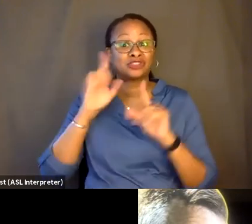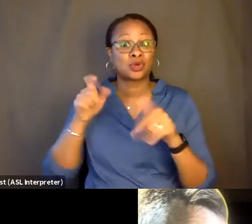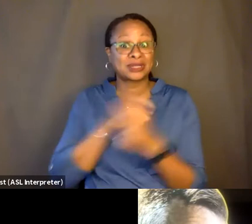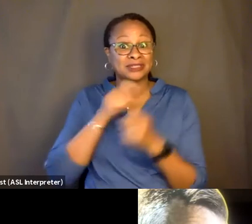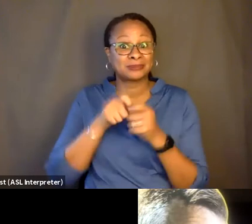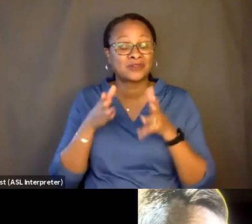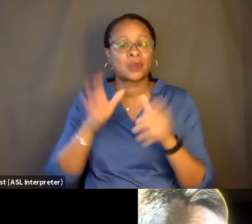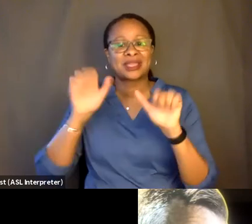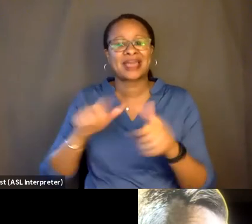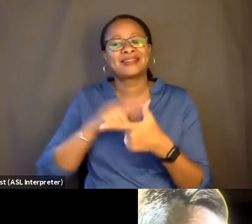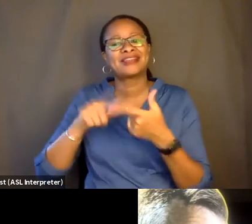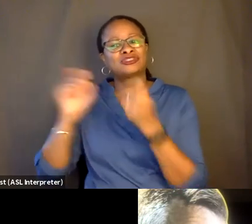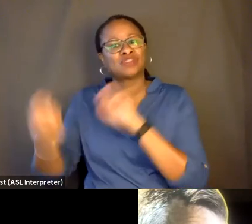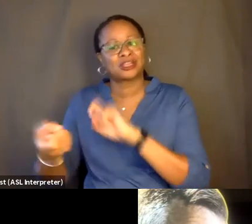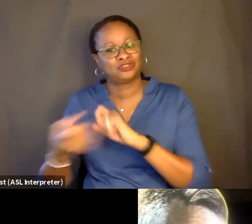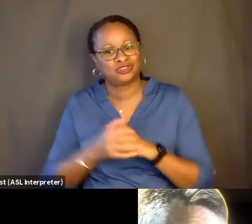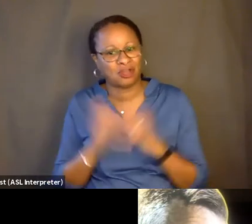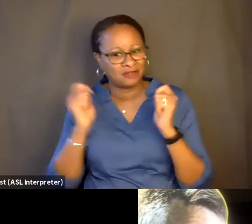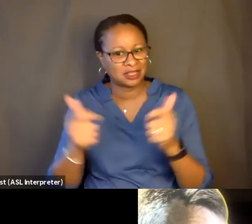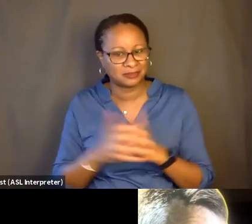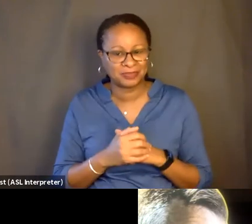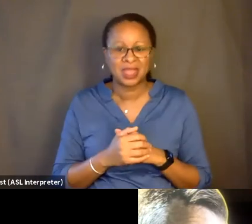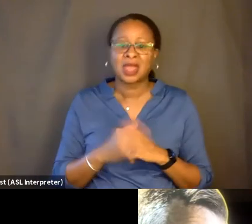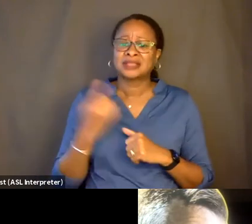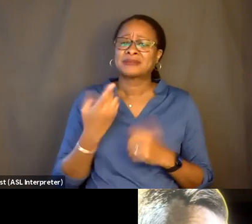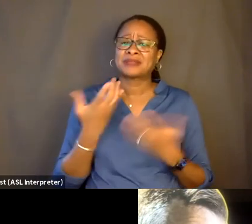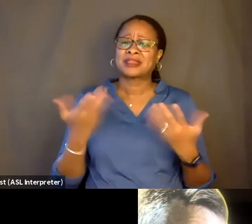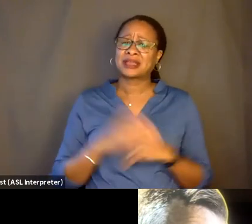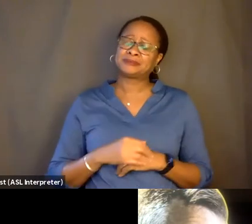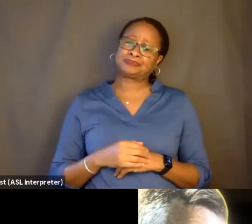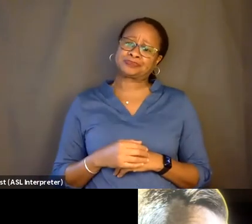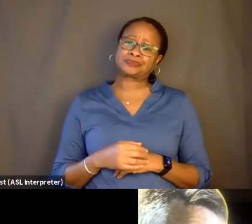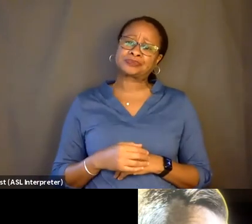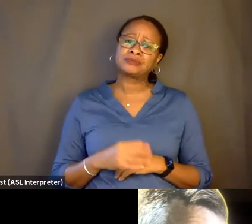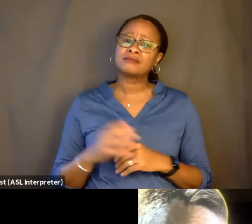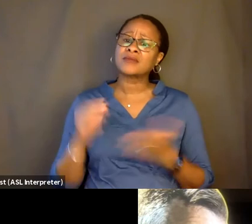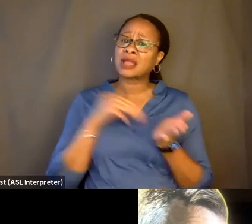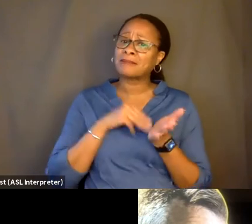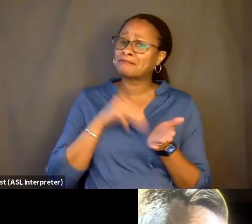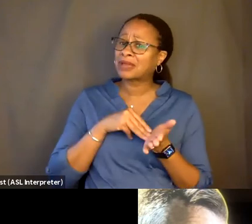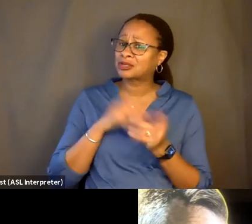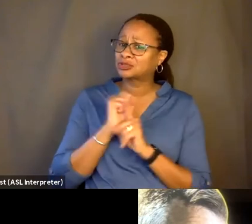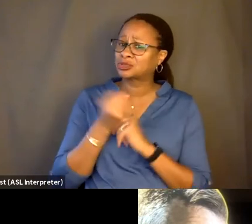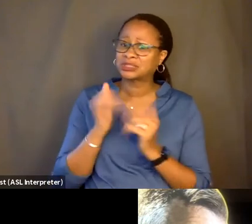can then change all of a sudden. And with something like this, it's-- you know, it's a medical condition that is so thoroughly documented.